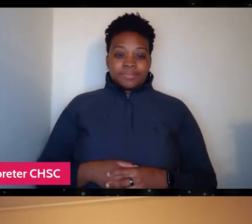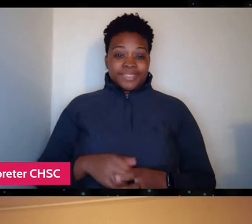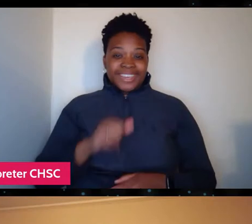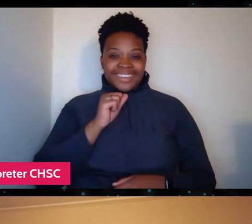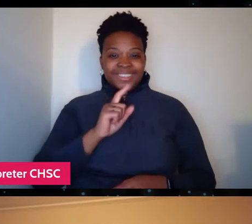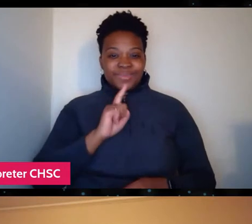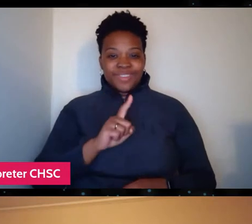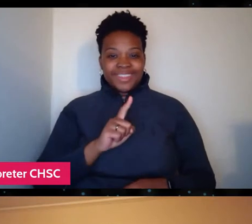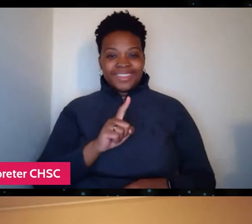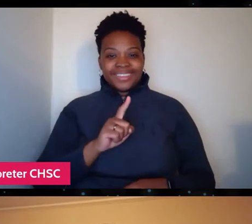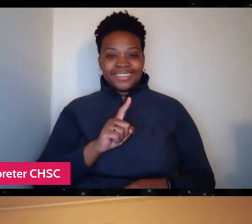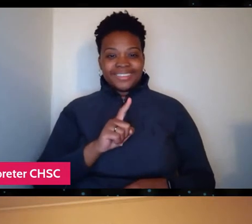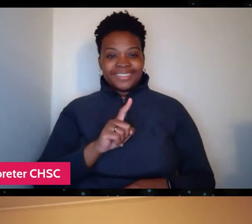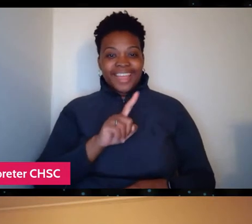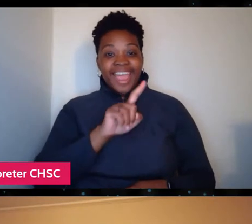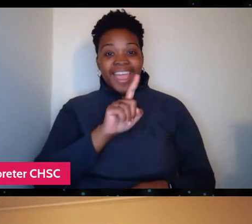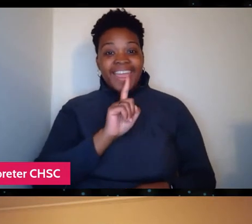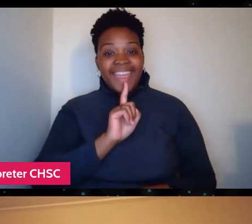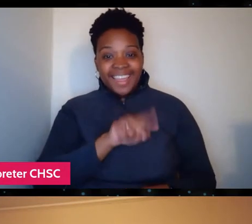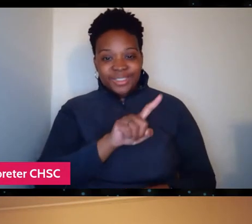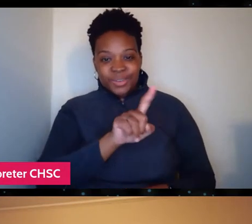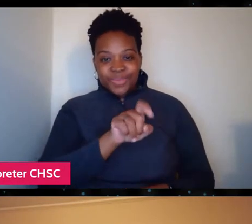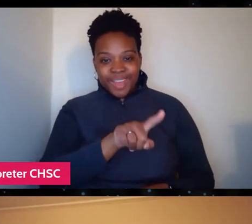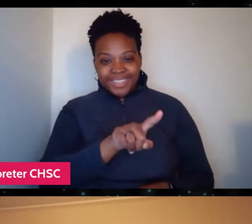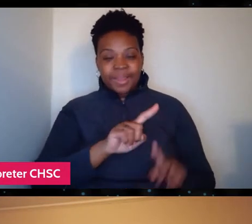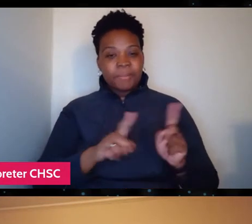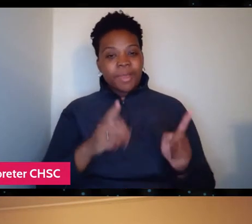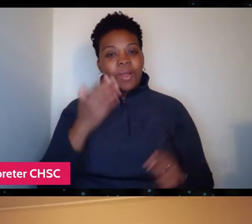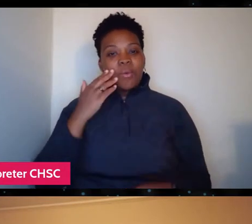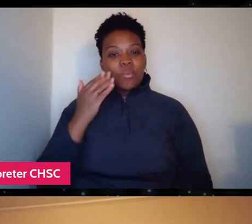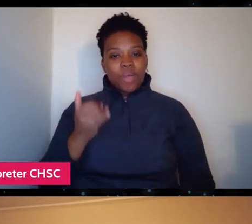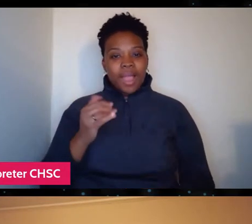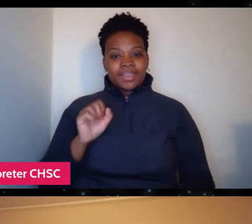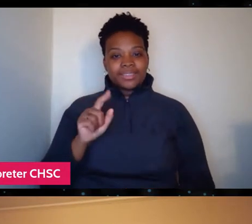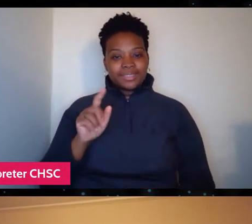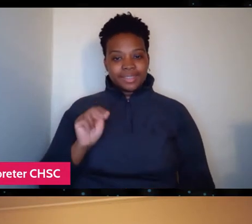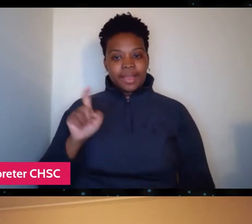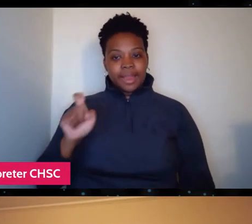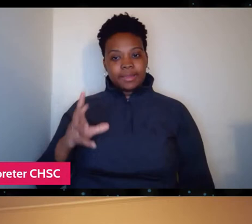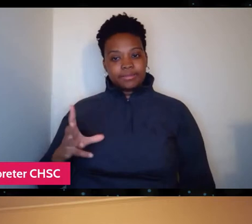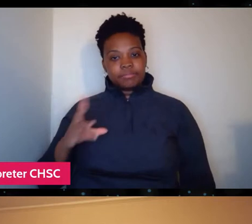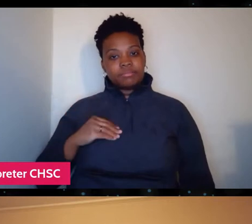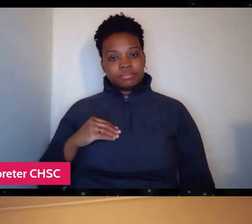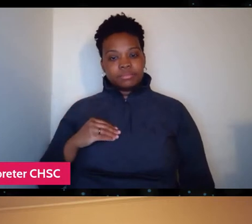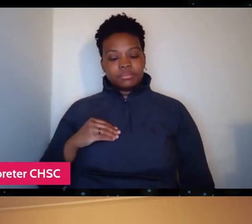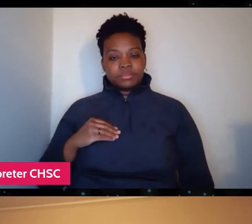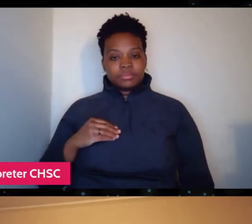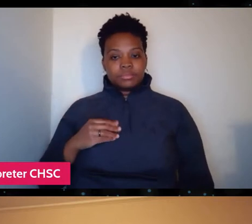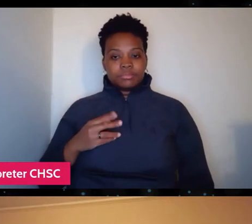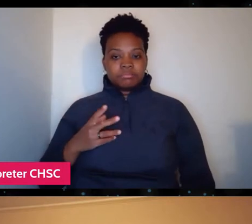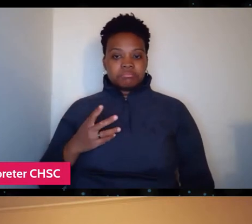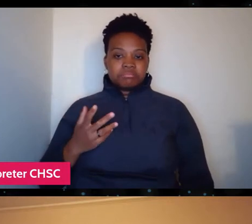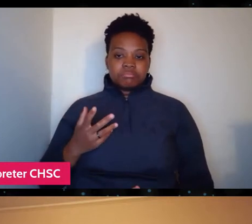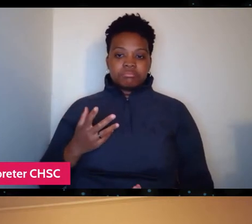but why had Stan kinda come to terms with the fact that he realized